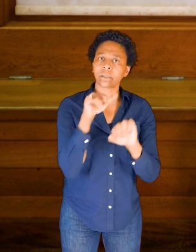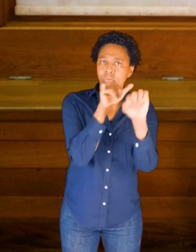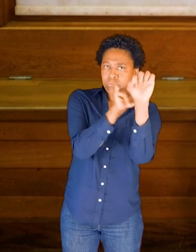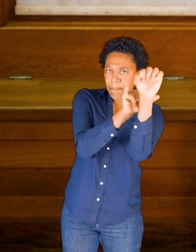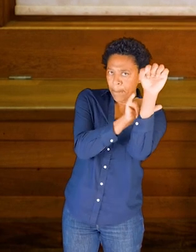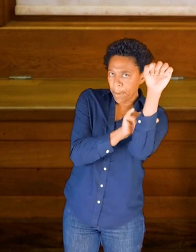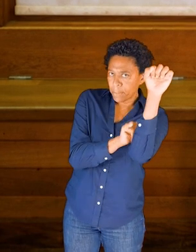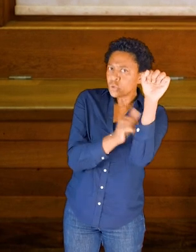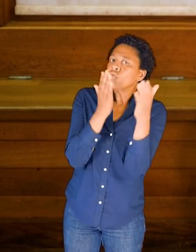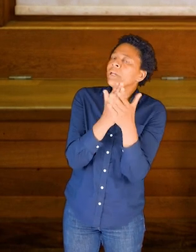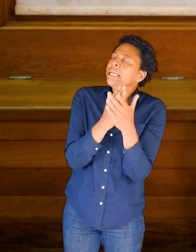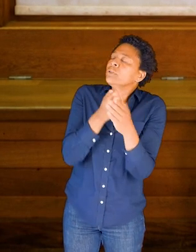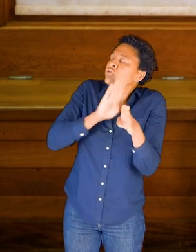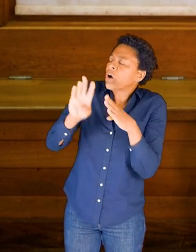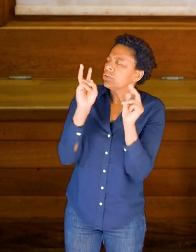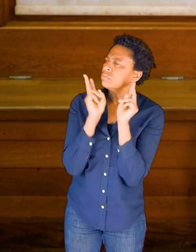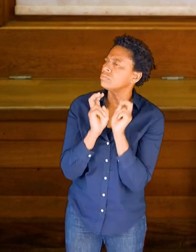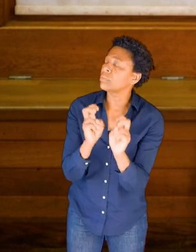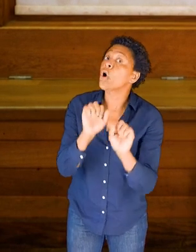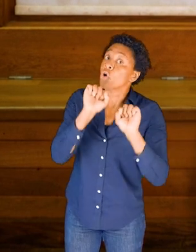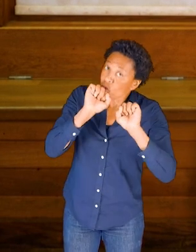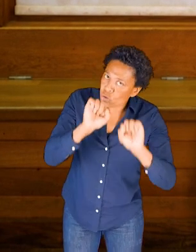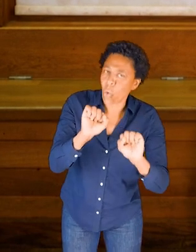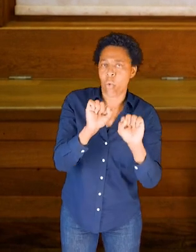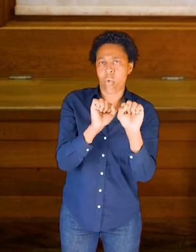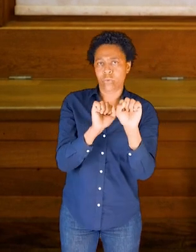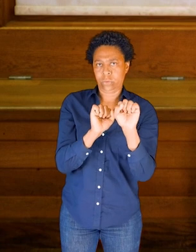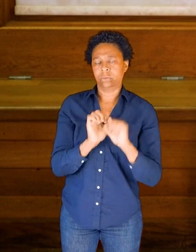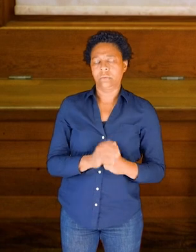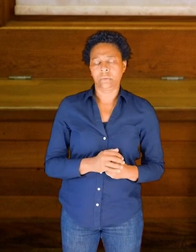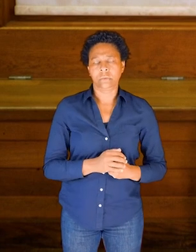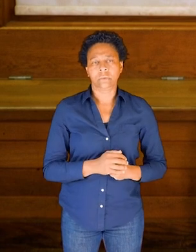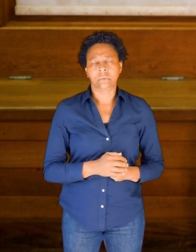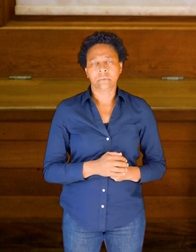So this is just about getting to know your own spine a little bit more.